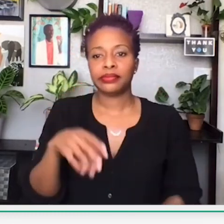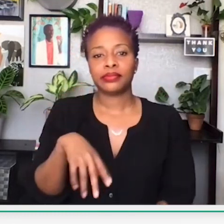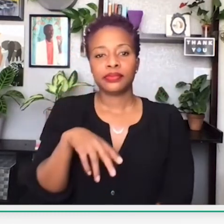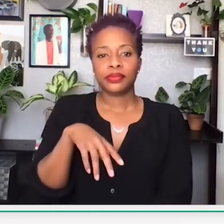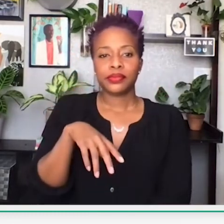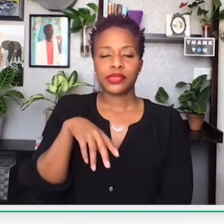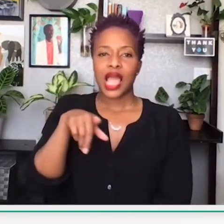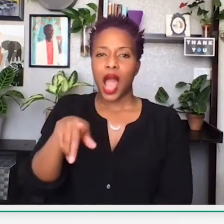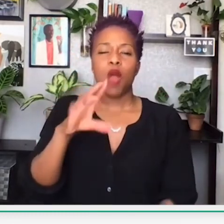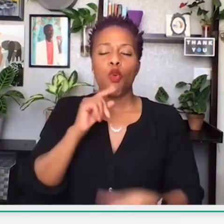I'll let you read this chart.